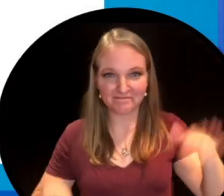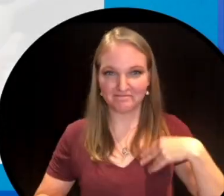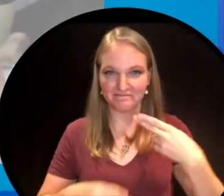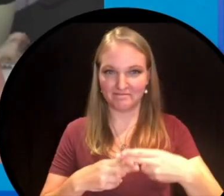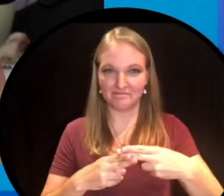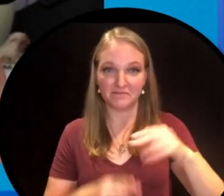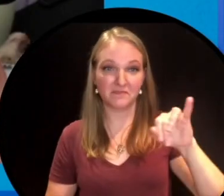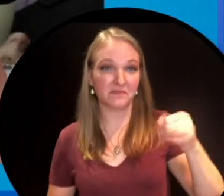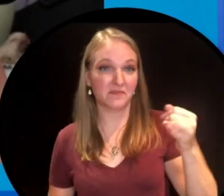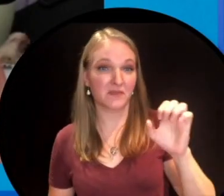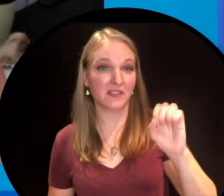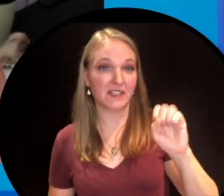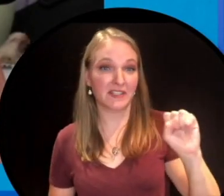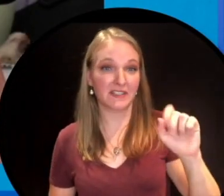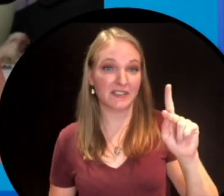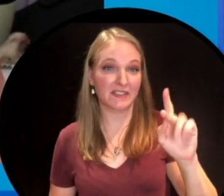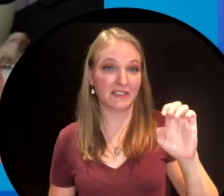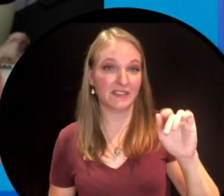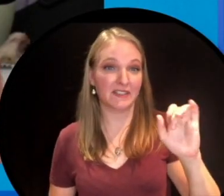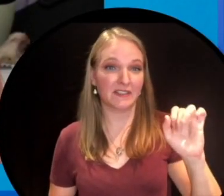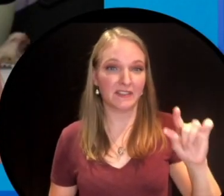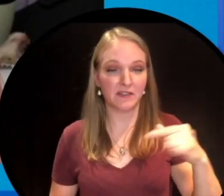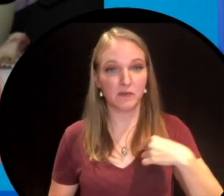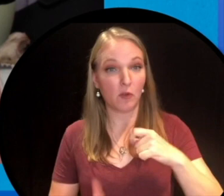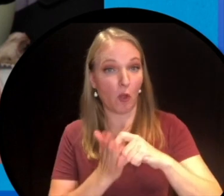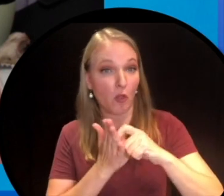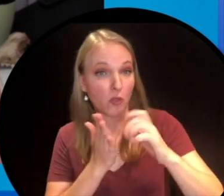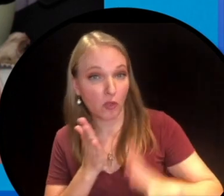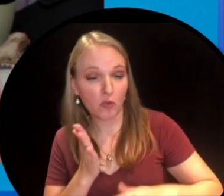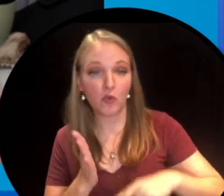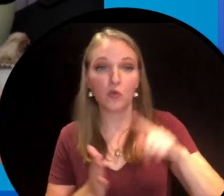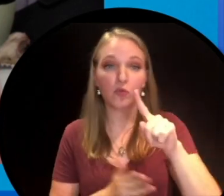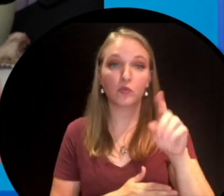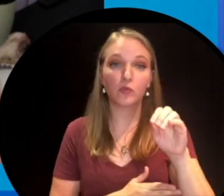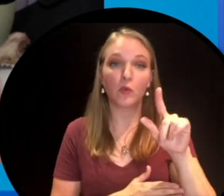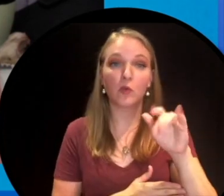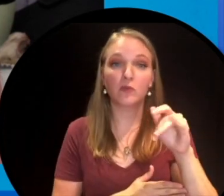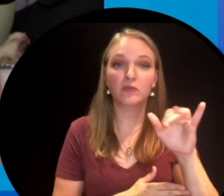Hey everybody, I am Jess Keating and I'm an author, zoologist and cartoonist and I'm here